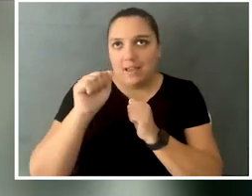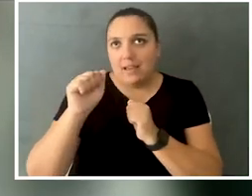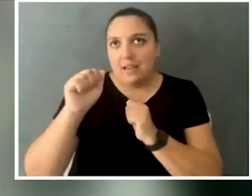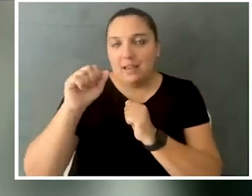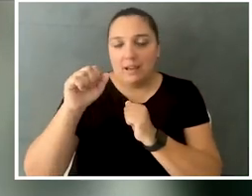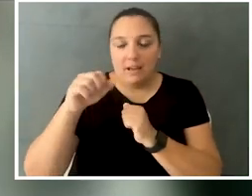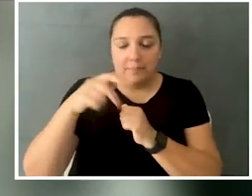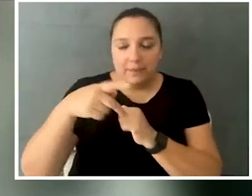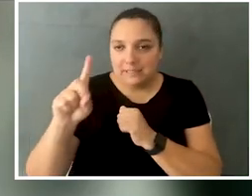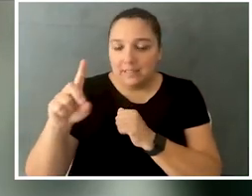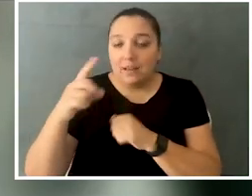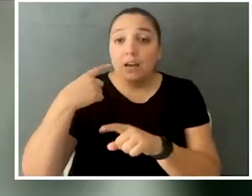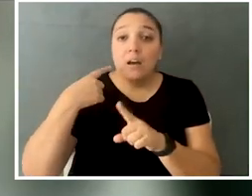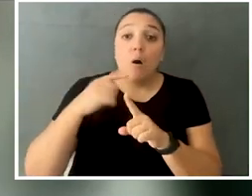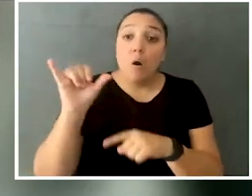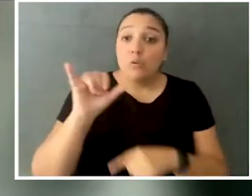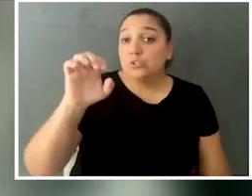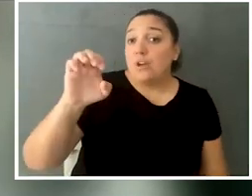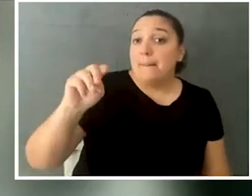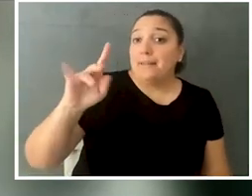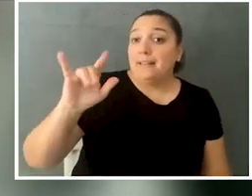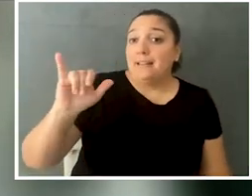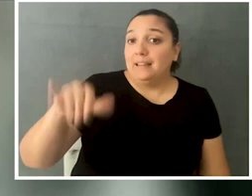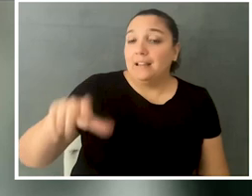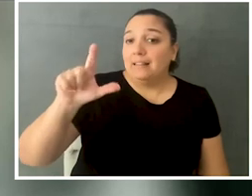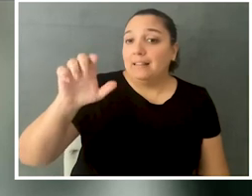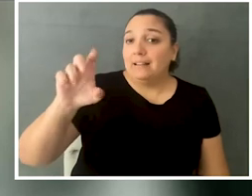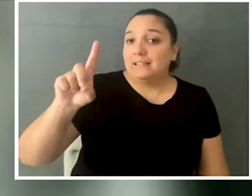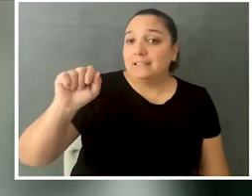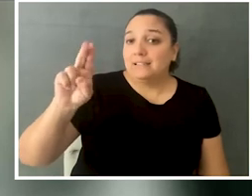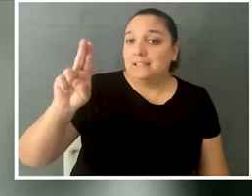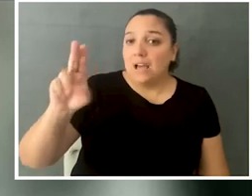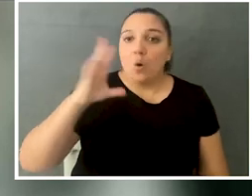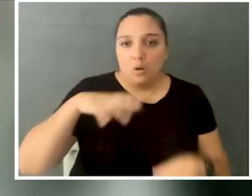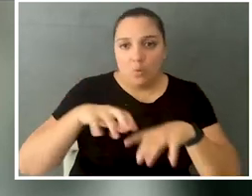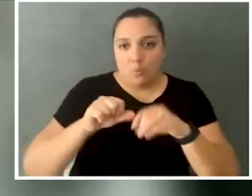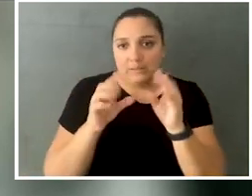and then, also, Emily Ladau is gonna be doing a session with our winners